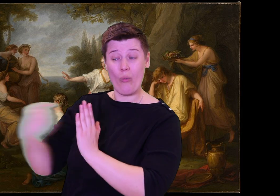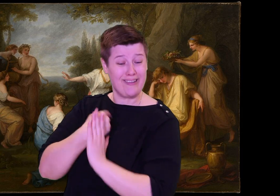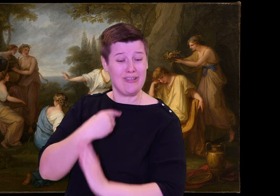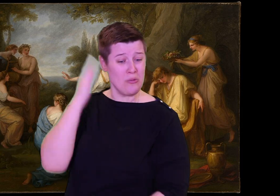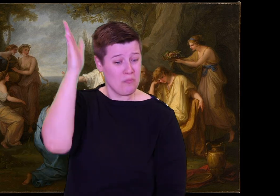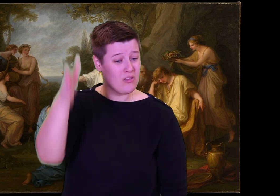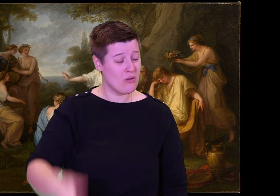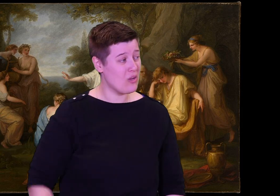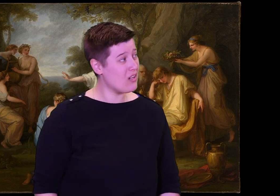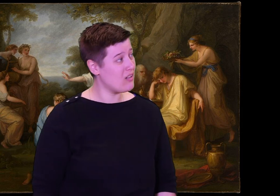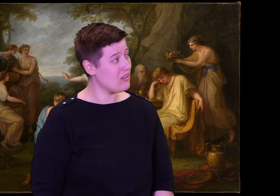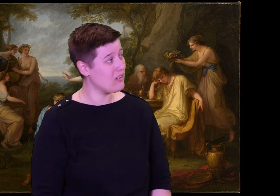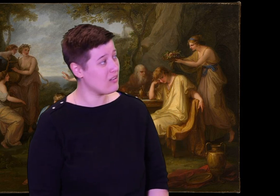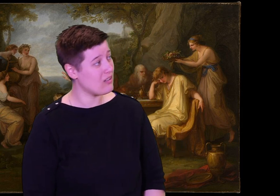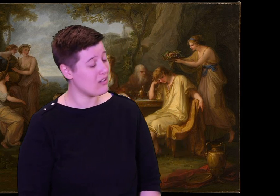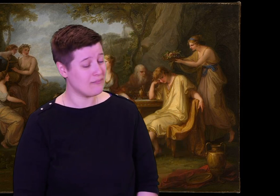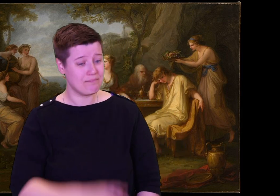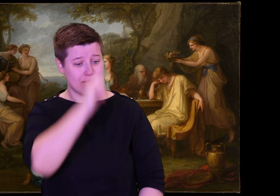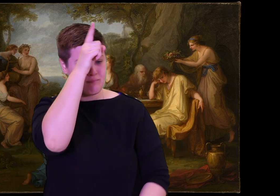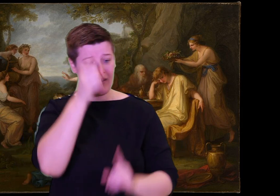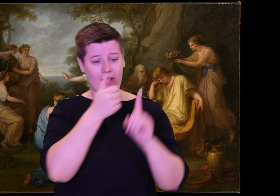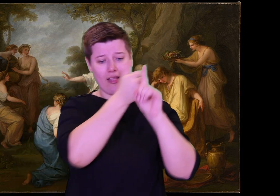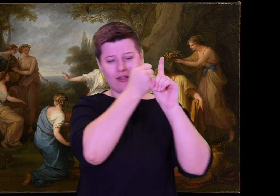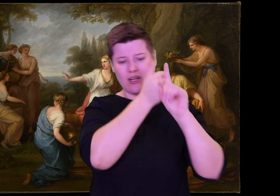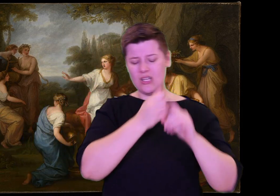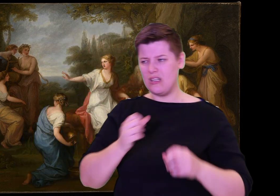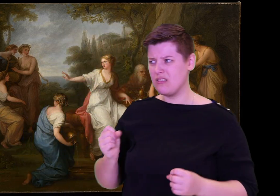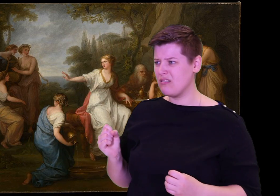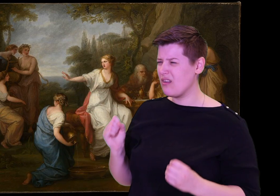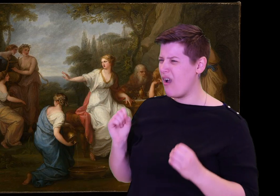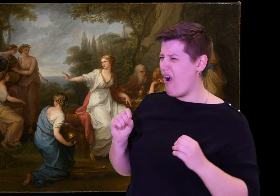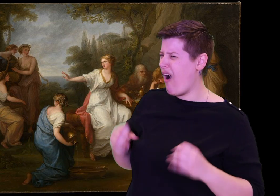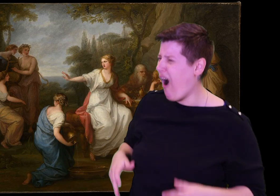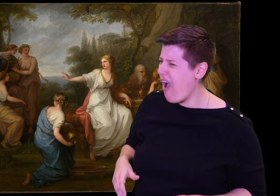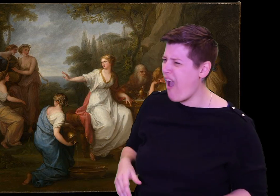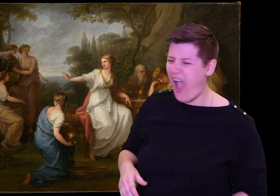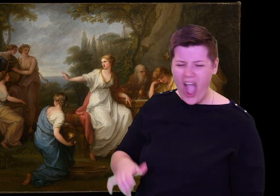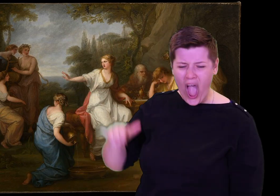awful suitors down, nor can she end the courting.